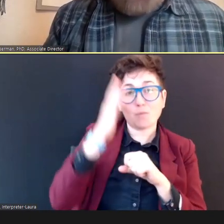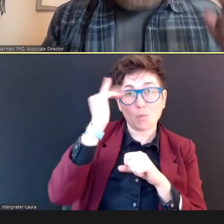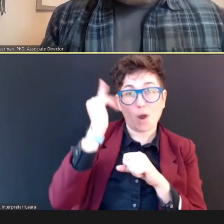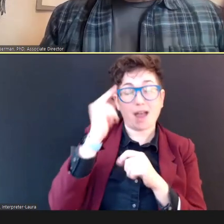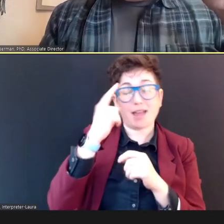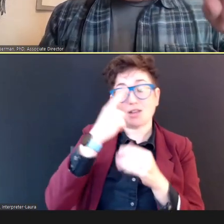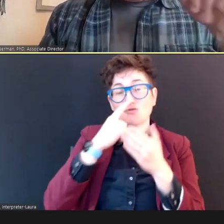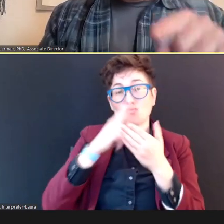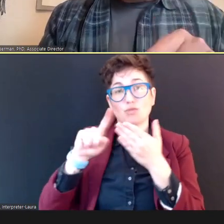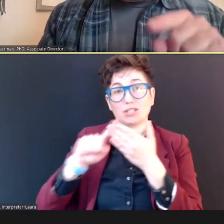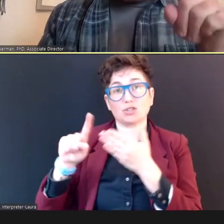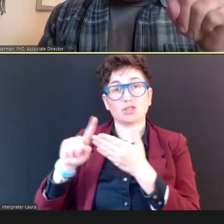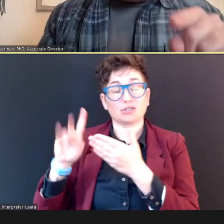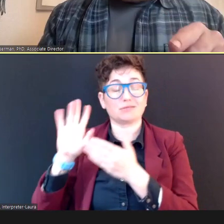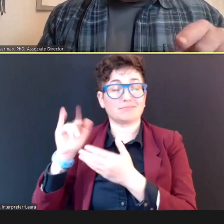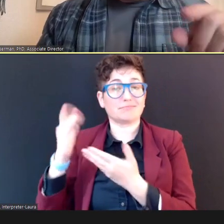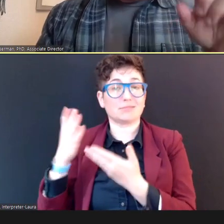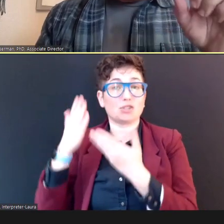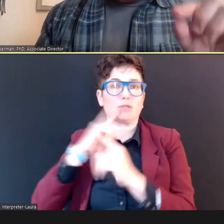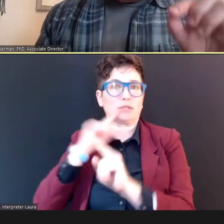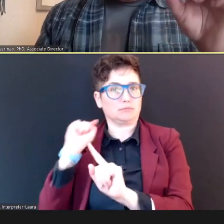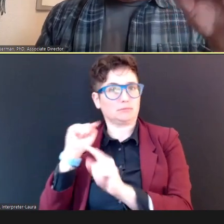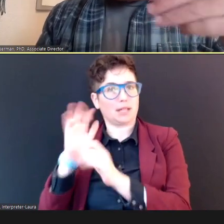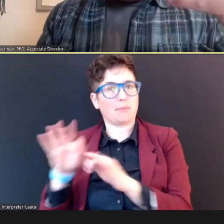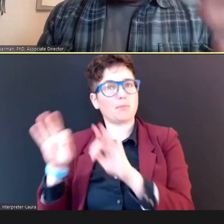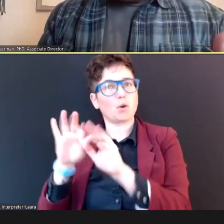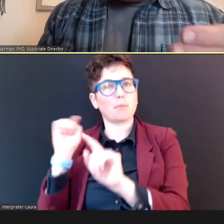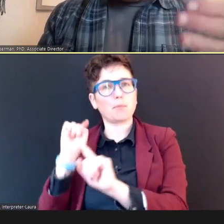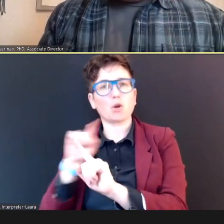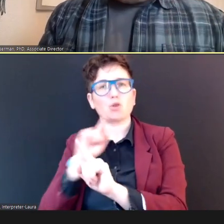want to convey to parents: